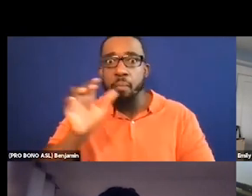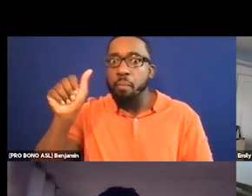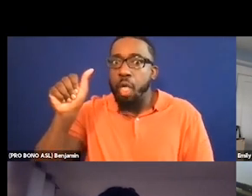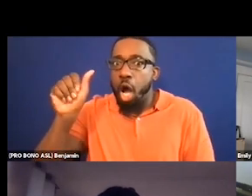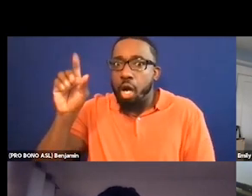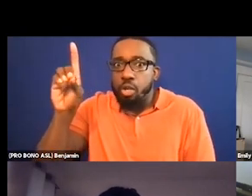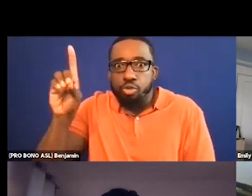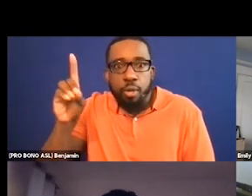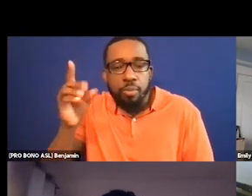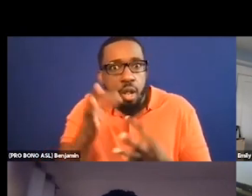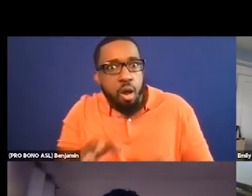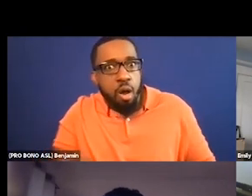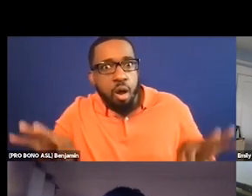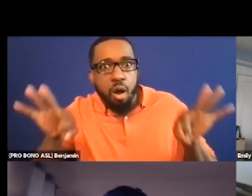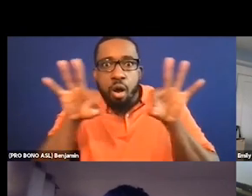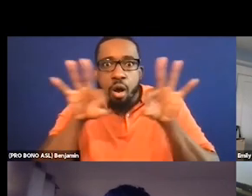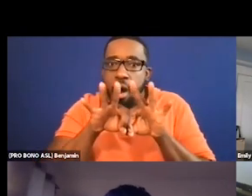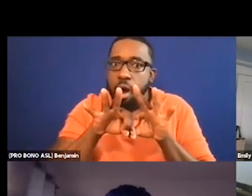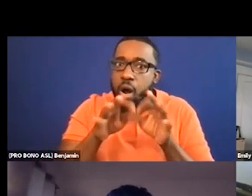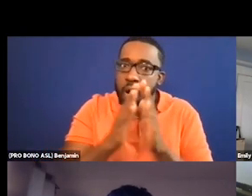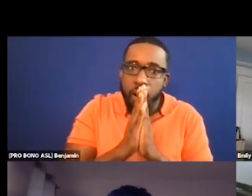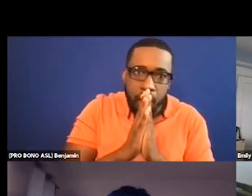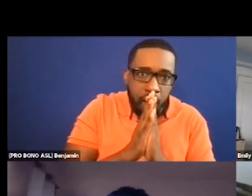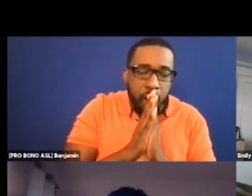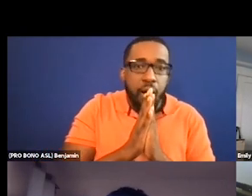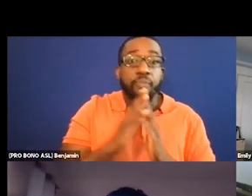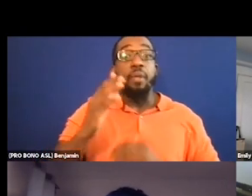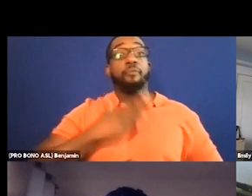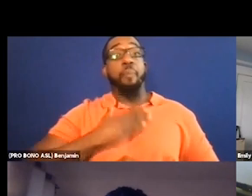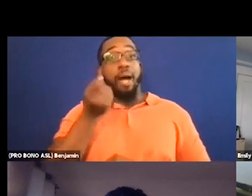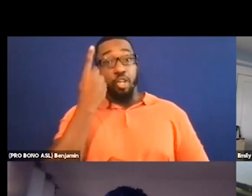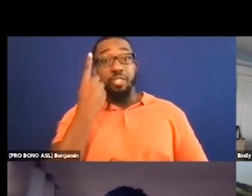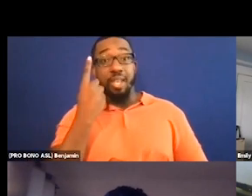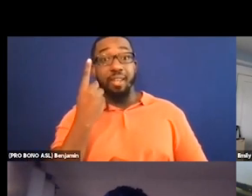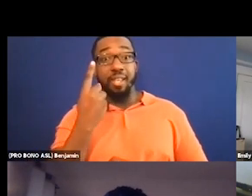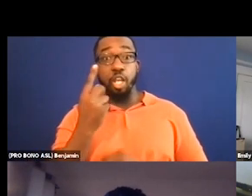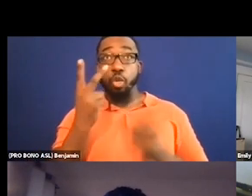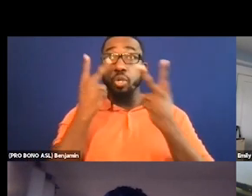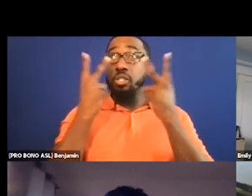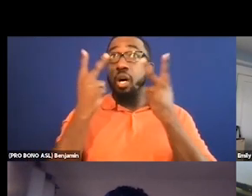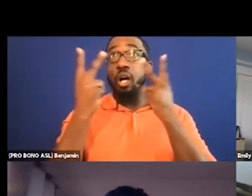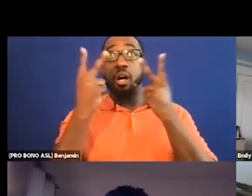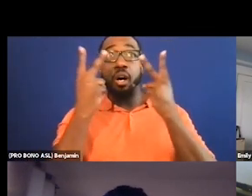understanding when it was screened with sighted audience, it added value to the sighted audience as well.